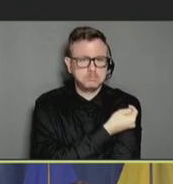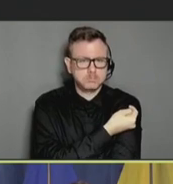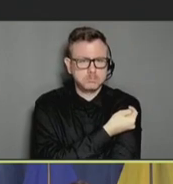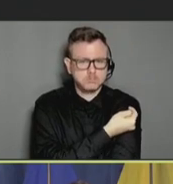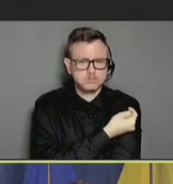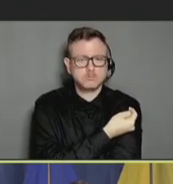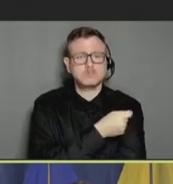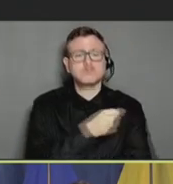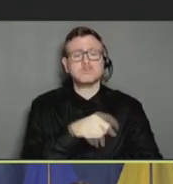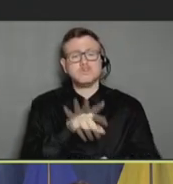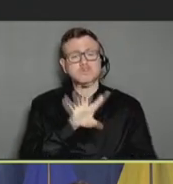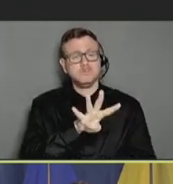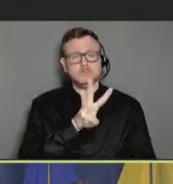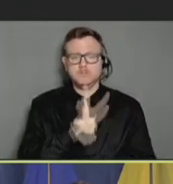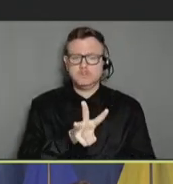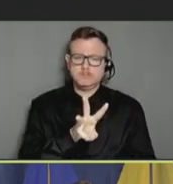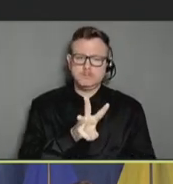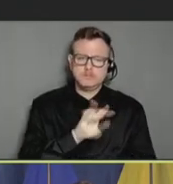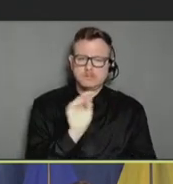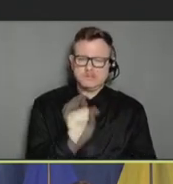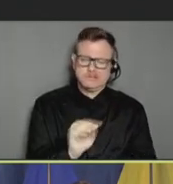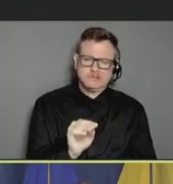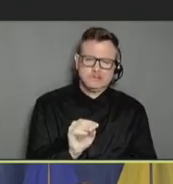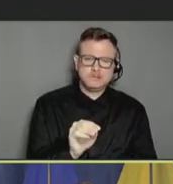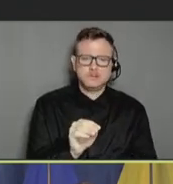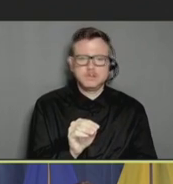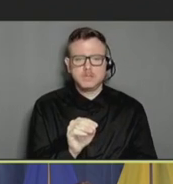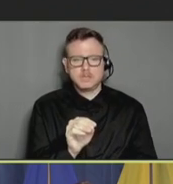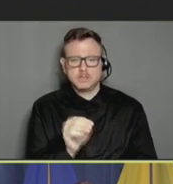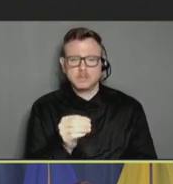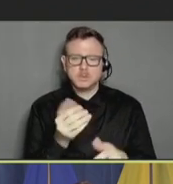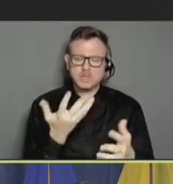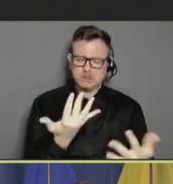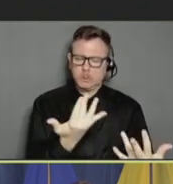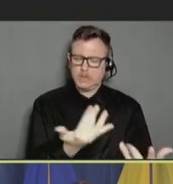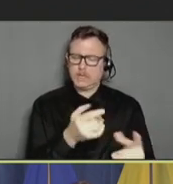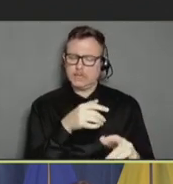were 46 percent who wanted other people to get vaccinated first, but they were pretty